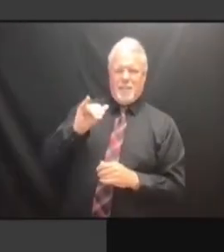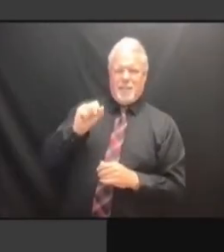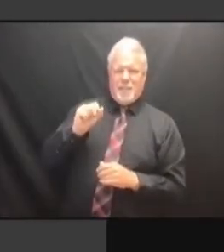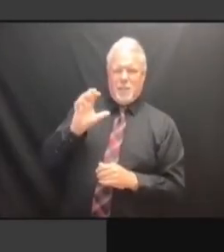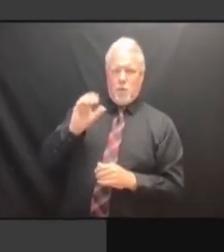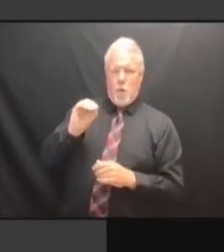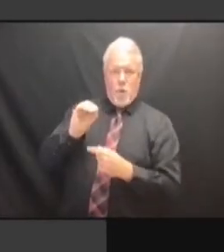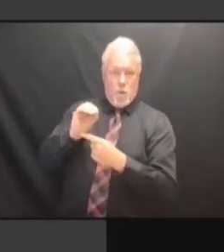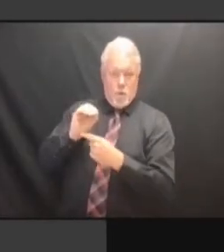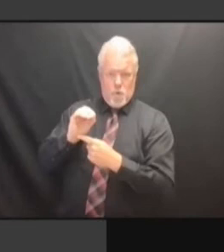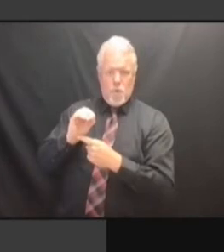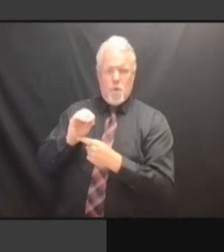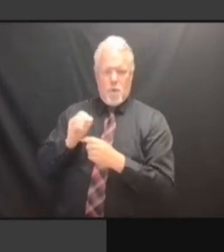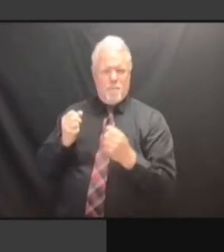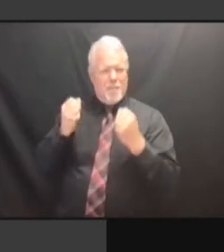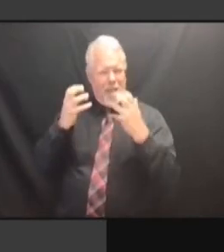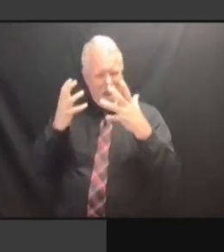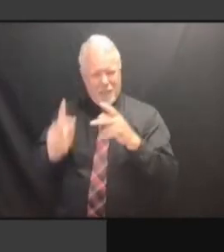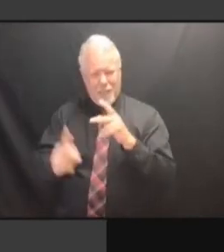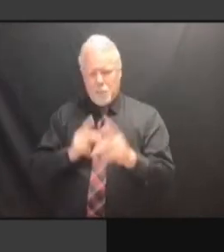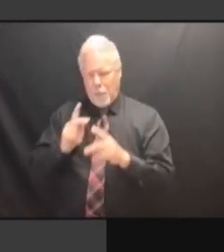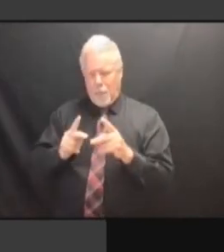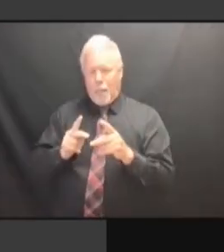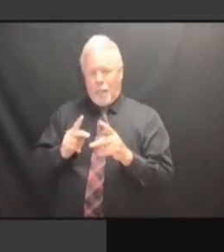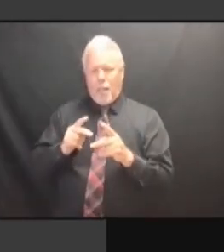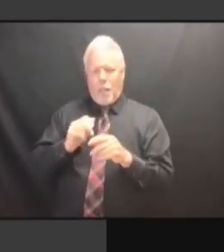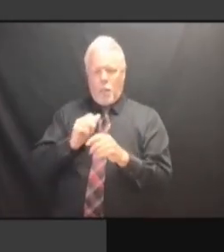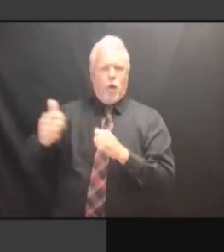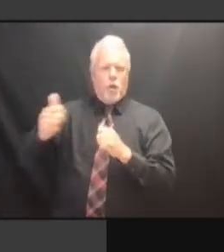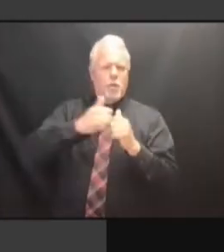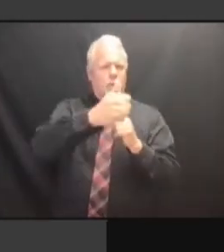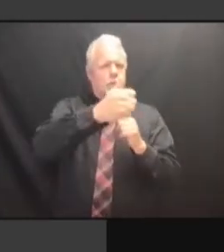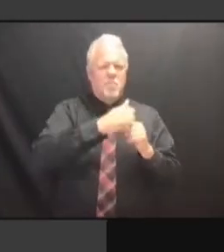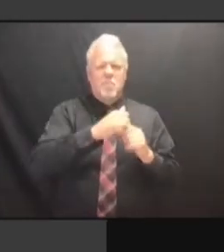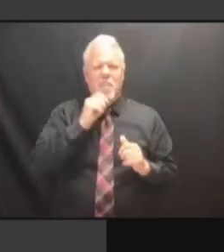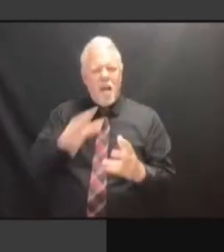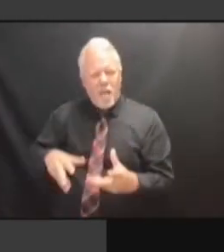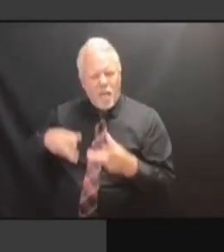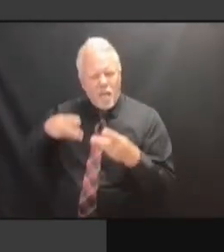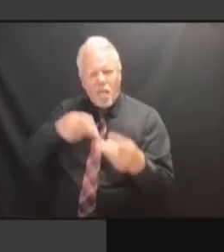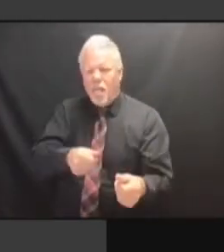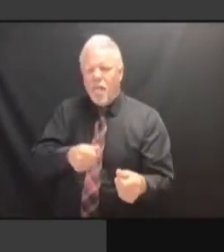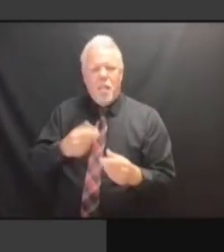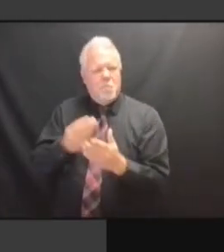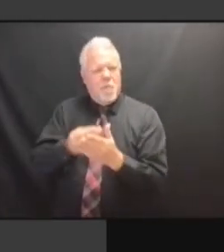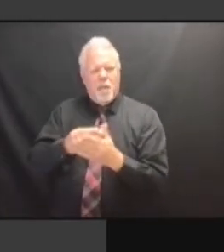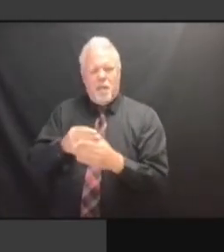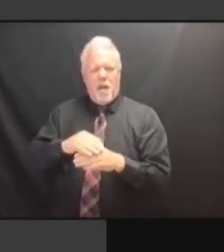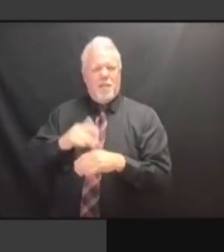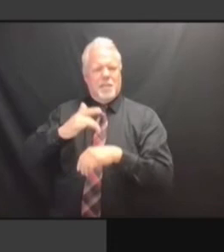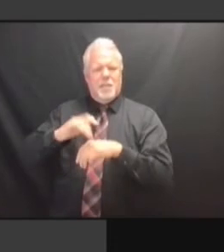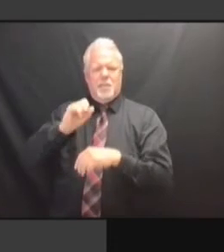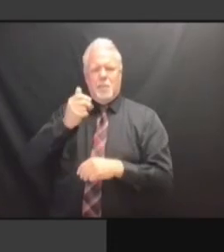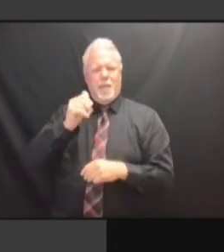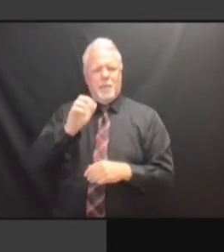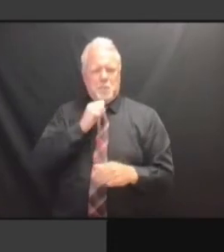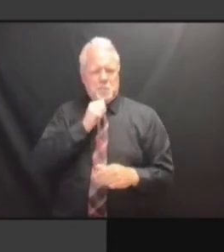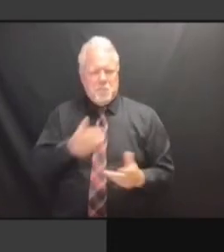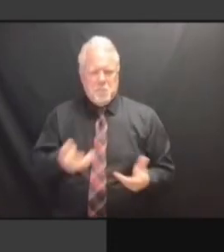STILL WORKING. STILL WORKING. AND STILL WORKING. AND IT'S STILL WORKING. AND IT'S A STILL WORKING. AND IT'S A HIT STILL WORKING. AND IT'S A HIT ON STILL WORKING. AND IT'S A HIT ON GOVERNMENT STILL WORKING. AND IT'S A HIT ON GOVERNMENT ALL AND IT'S A HIT ON GOVERNMENT ALL AND IT'S A HIT ON GOVERNMENT ALL THE AND IT'S A HIT ON GOVERNMENT ALL THE TIME AND IT'S A HIT ON GOVERNMENT ALL THE TIME WHEN AND IT'S A HIT ON GOVERNMENT ALL THE TIME WHEN WE AND IT'S A HIT ON GOVERNMENT ALL THE TIME WHEN WE HAVE AND IT'S A HIT ON GOVERNMENT ALL THE TIME WHEN WE HAVE THE THE TIME WHEN WE HAVE THE THE TIME WHEN WE HAVE THE ATTITUDE, THE TIME WHEN WE HAVE THE ATTITUDE, YOU THE TIME WHEN WE HAVE THE ATTITUDE, YOU KNOW, THE TIME WHEN WE HAVE THE ATTITUDE, YOU KNOW THE TIME WHEN WE HAVE THE ATTITUDE, YOU KNOW -- THE TIME WHEN WE HAVE THE ATTITUDE, YOU KNOW -- I THE TIME WHEN WE HAVE THE ATTITUDE, YOU KNOW -- I KNOW ATTITUDE, YOU KNOW -- I KNOW ATTITUDE, YOU KNOW -- I KNOW WE'RE ATTITUDE, YOU KNOW -- I KNOW WE'RE NOT ATTITUDE, YOU KNOW -- I KNOW WE'RE NOT A ATTITUDE, YOU KNOW -- I KNOW WE'RE NOT A BUSINESS,